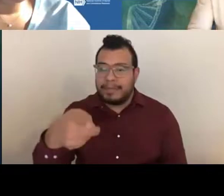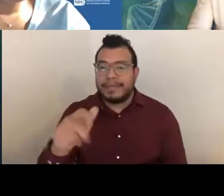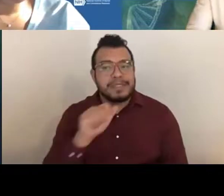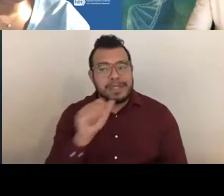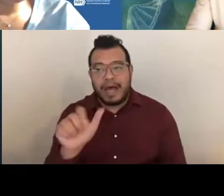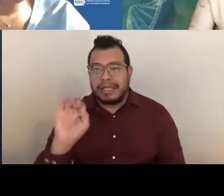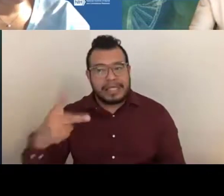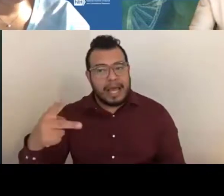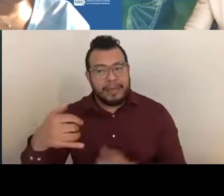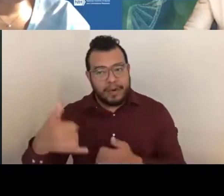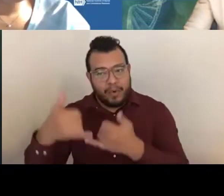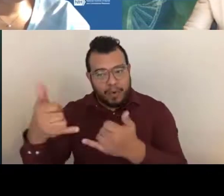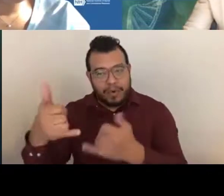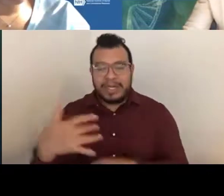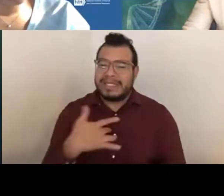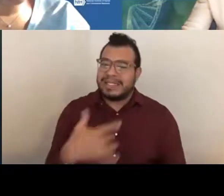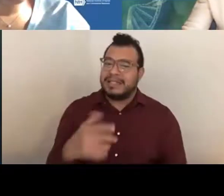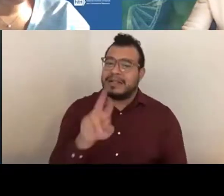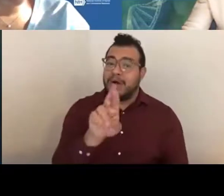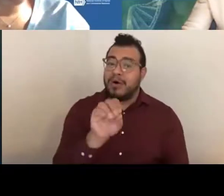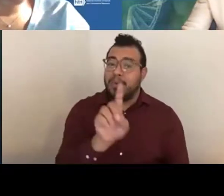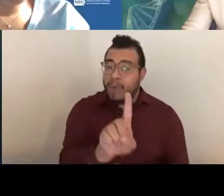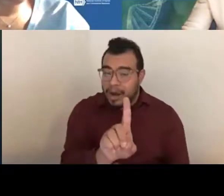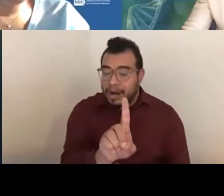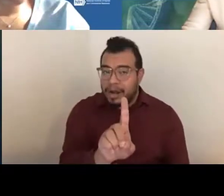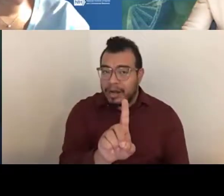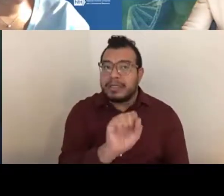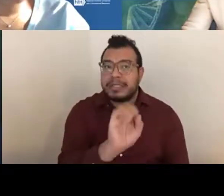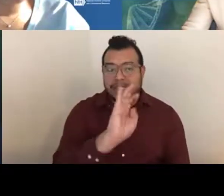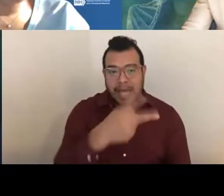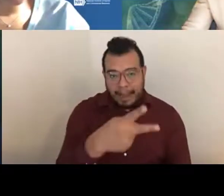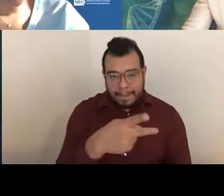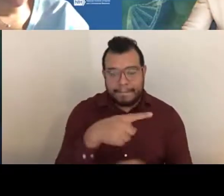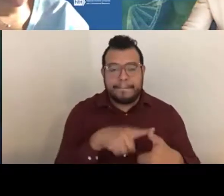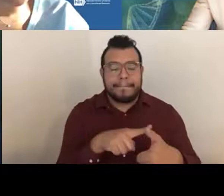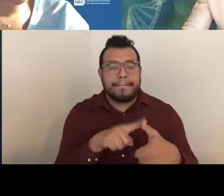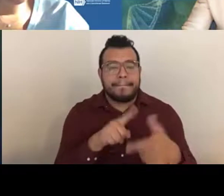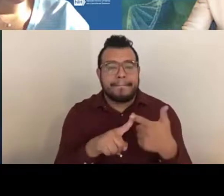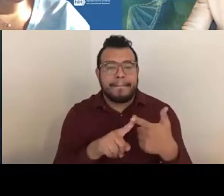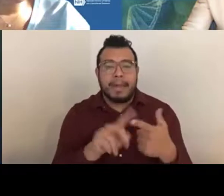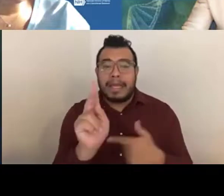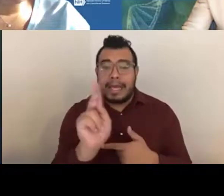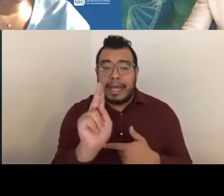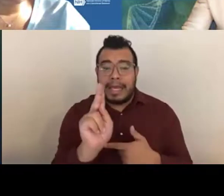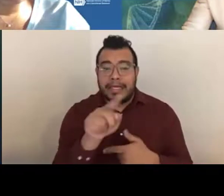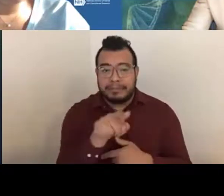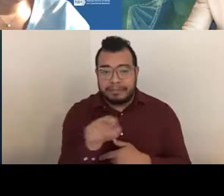but typically R1s are SNAP awards, and Ks, stuff like that.